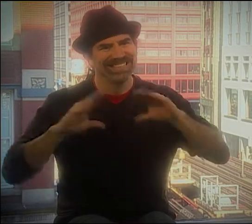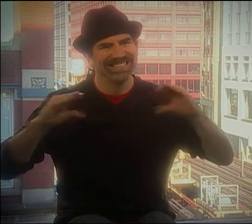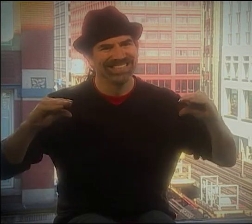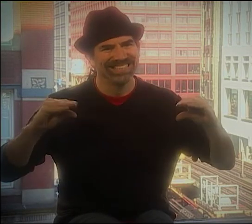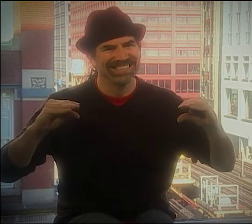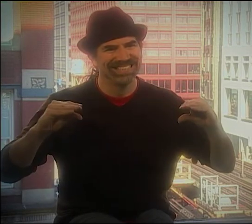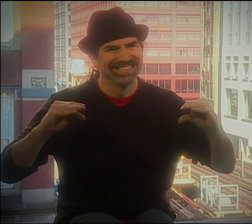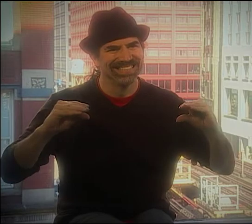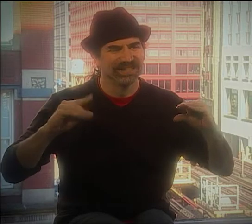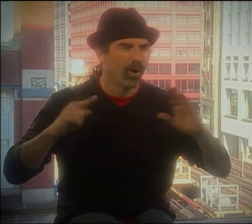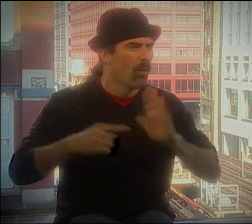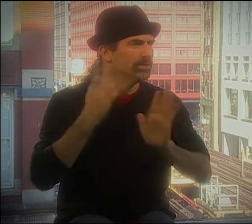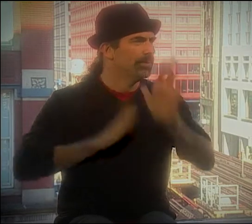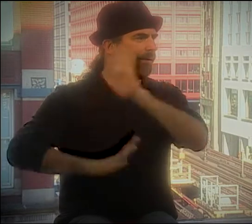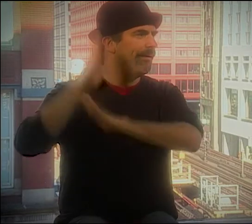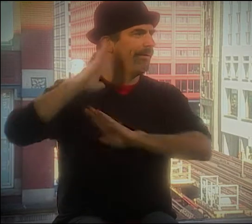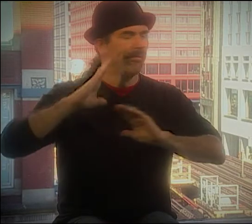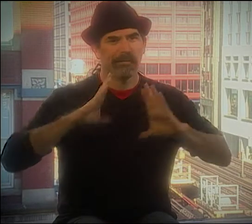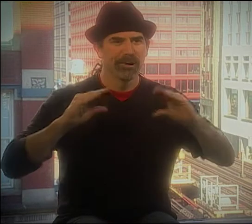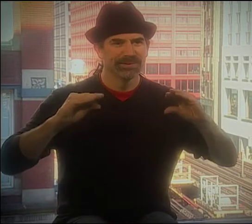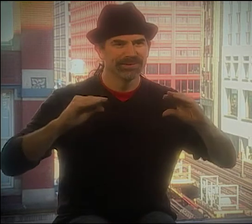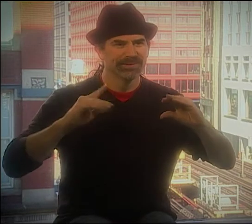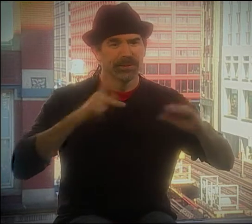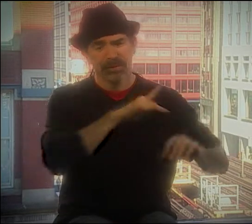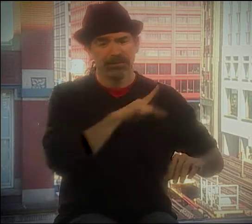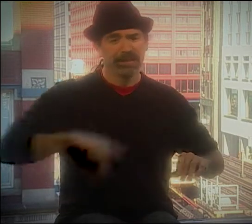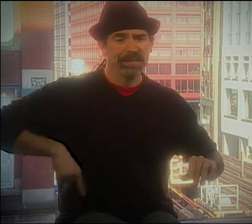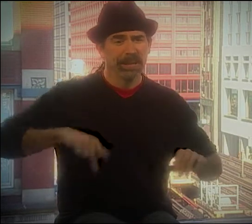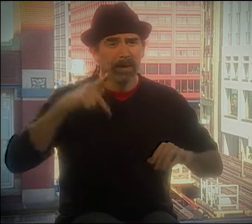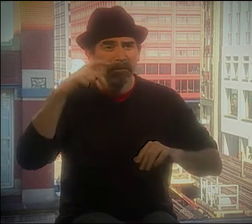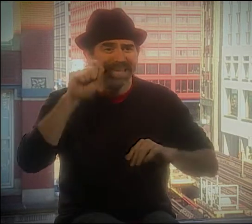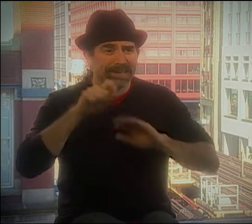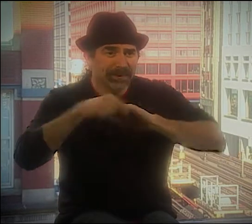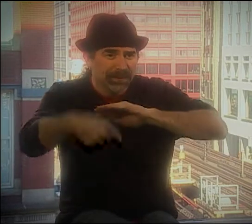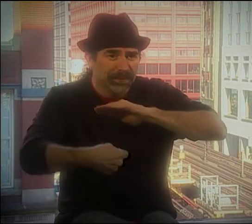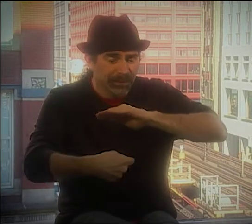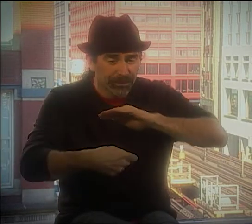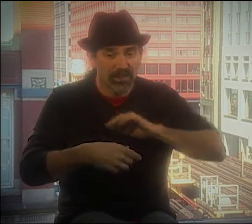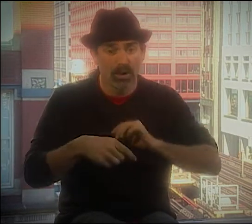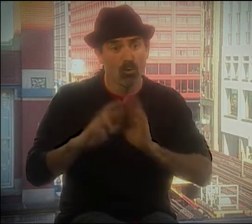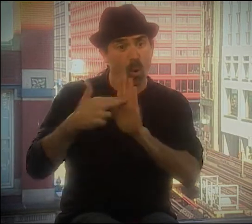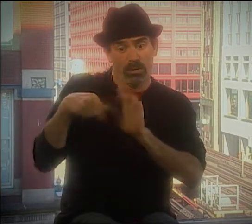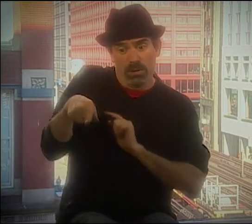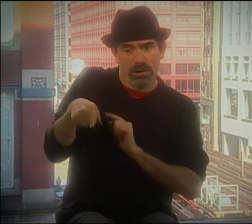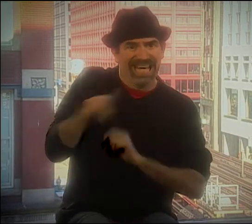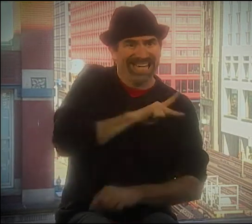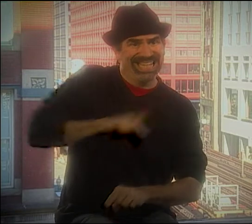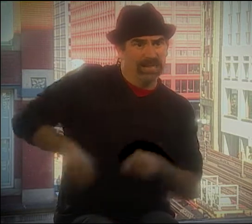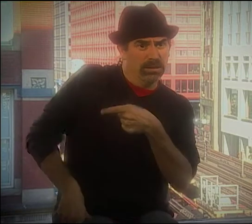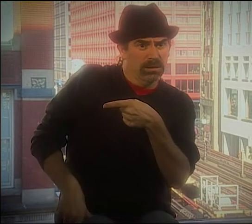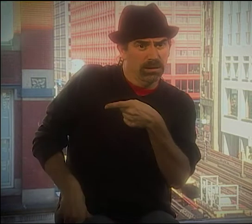"ONCE UPON A MATTRESS." YOU KNOW, "ONCE UPON A MATTRESS," THE PRINCESS AND THE PEA STORY.